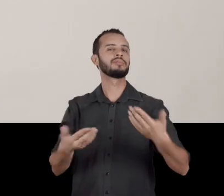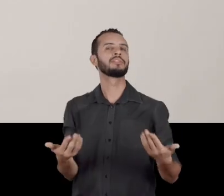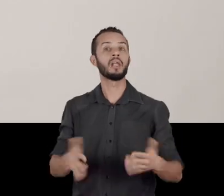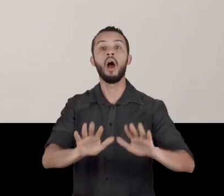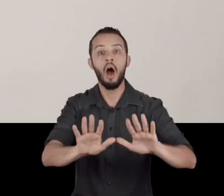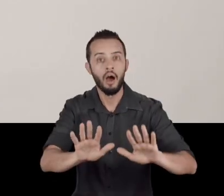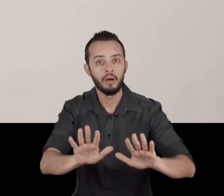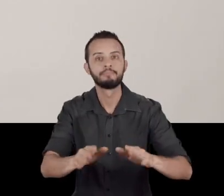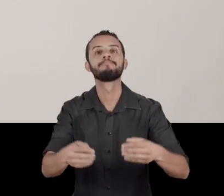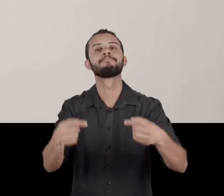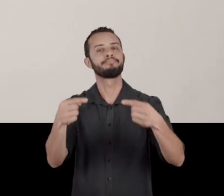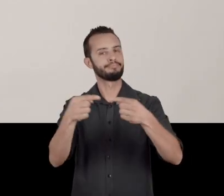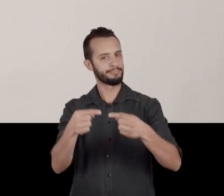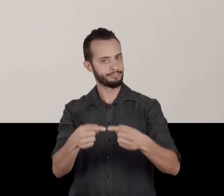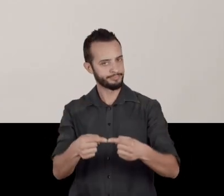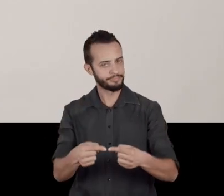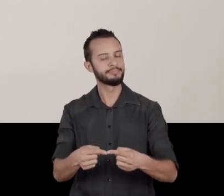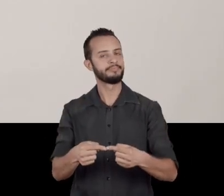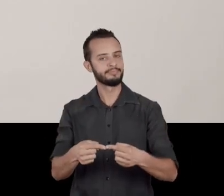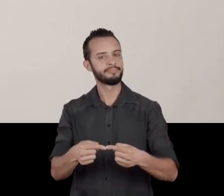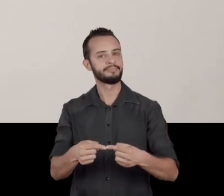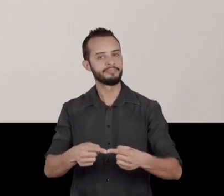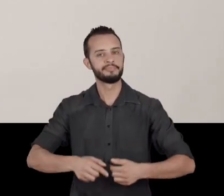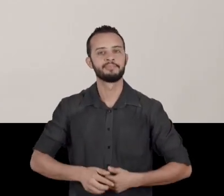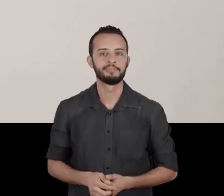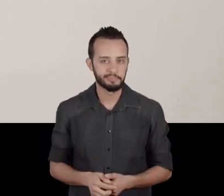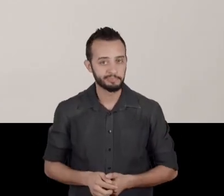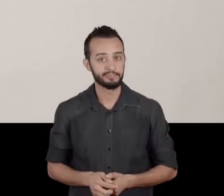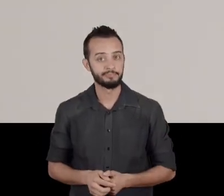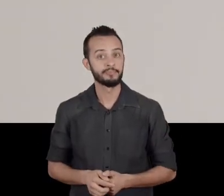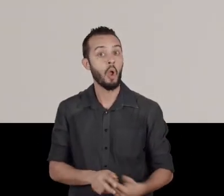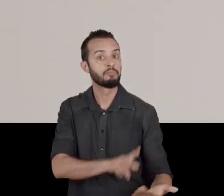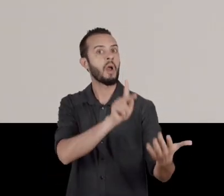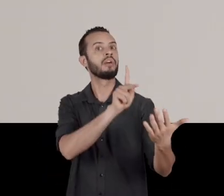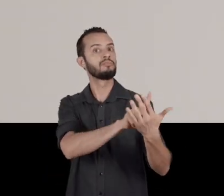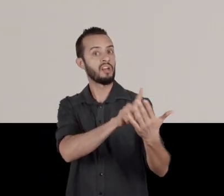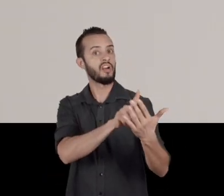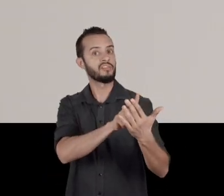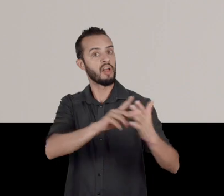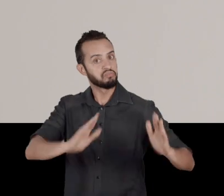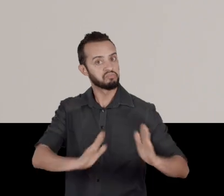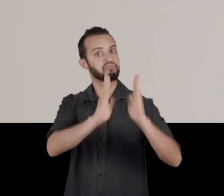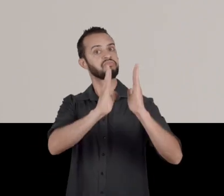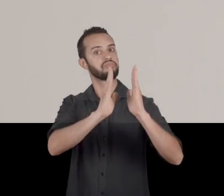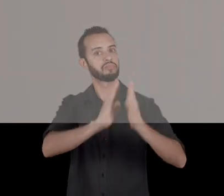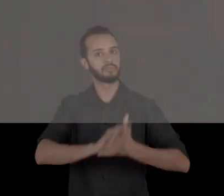actually, it is related to the movement of history, but is in constant clash with the movement of reality.